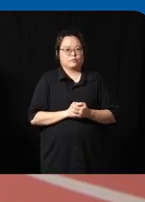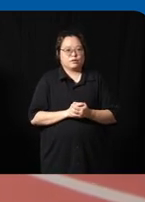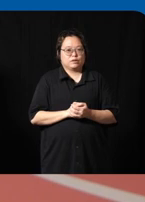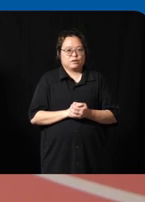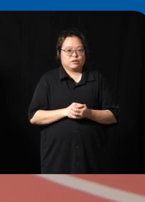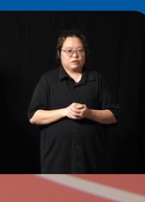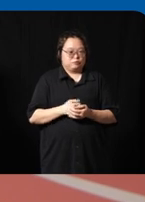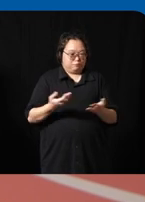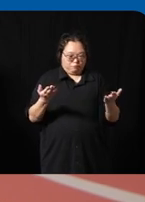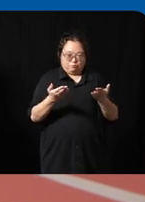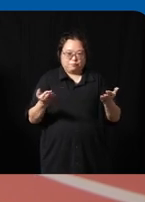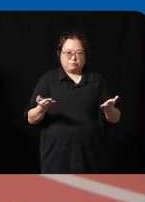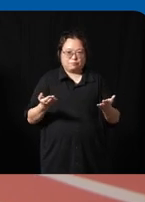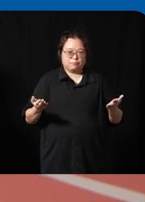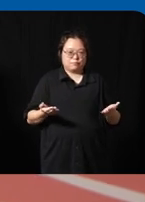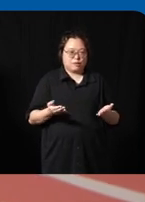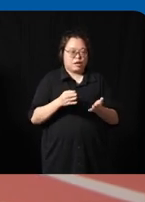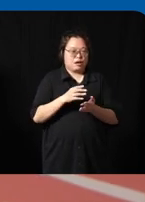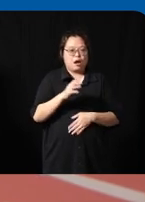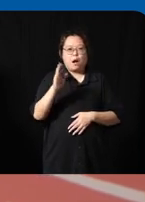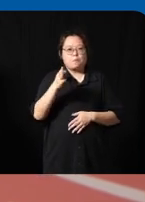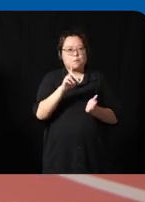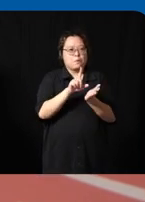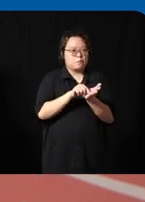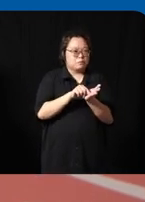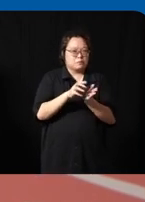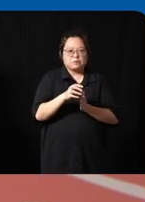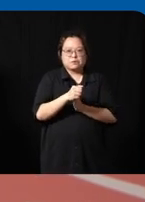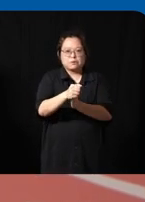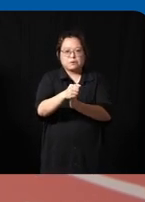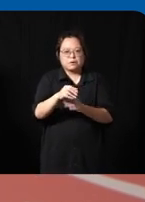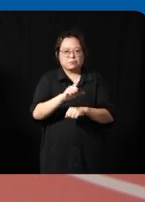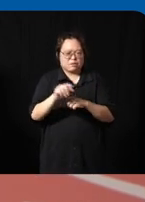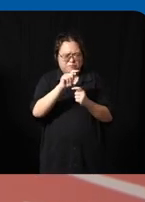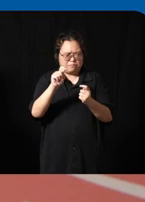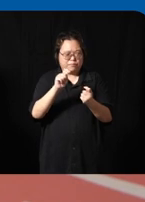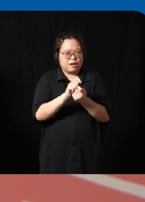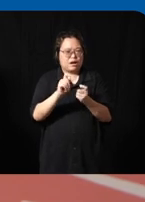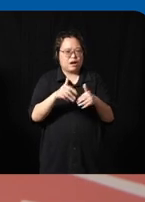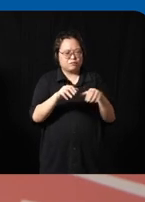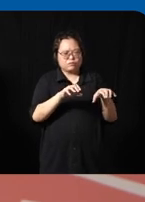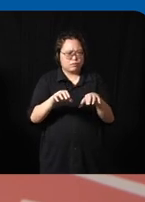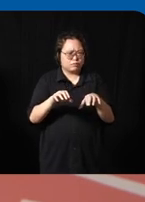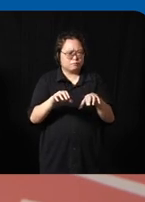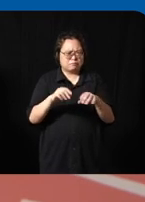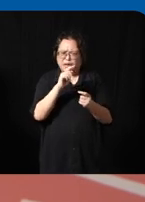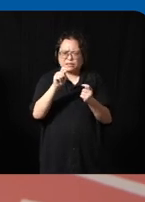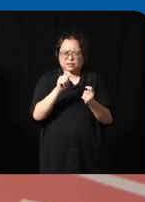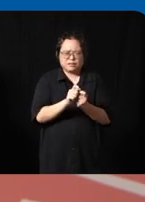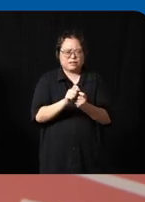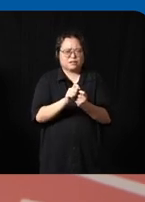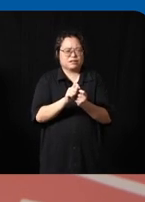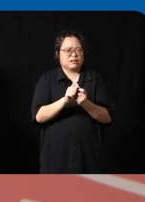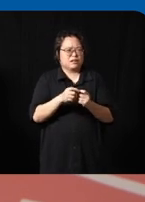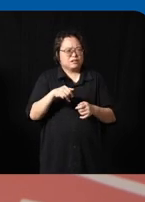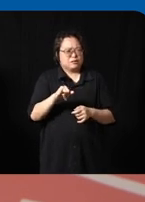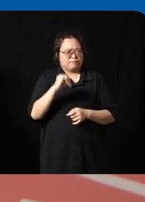there is no blueprint there is no guide like no one has really figured out how to do this having